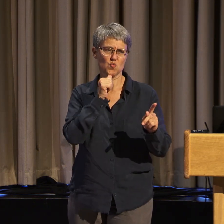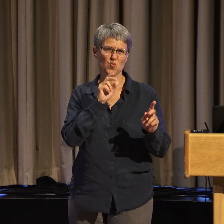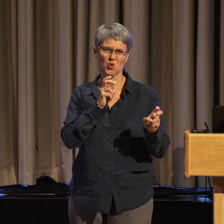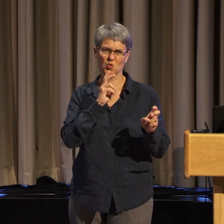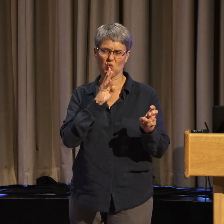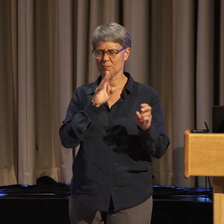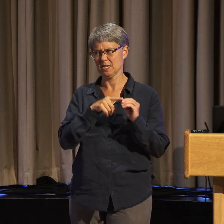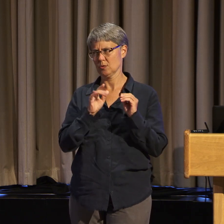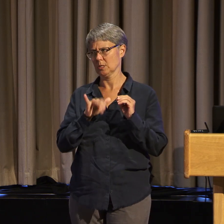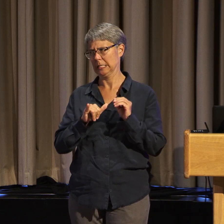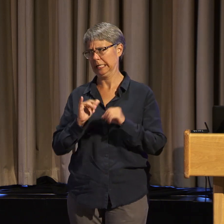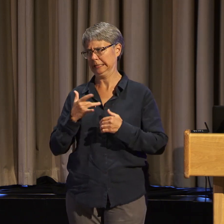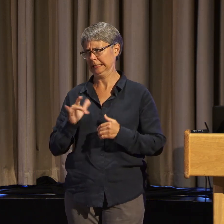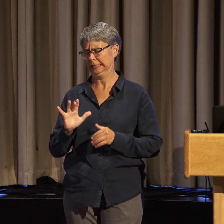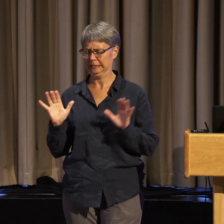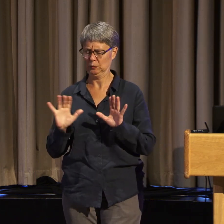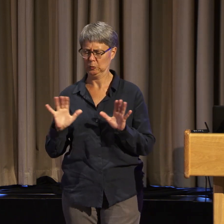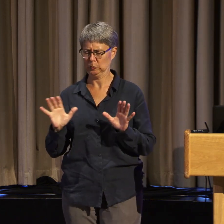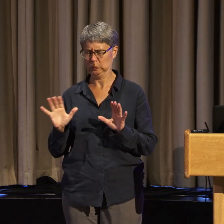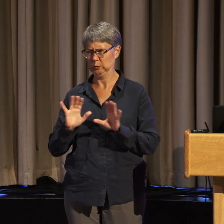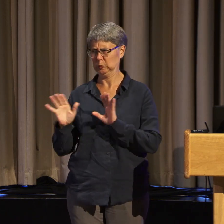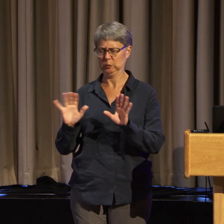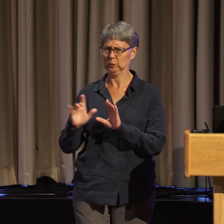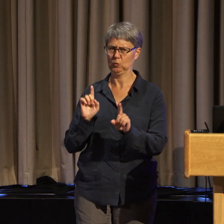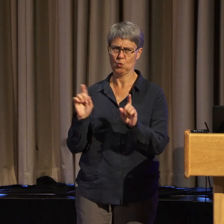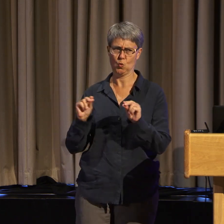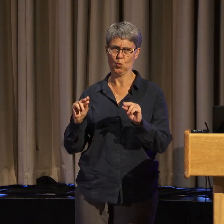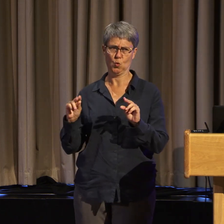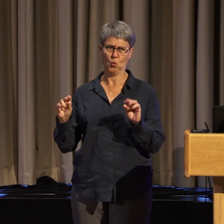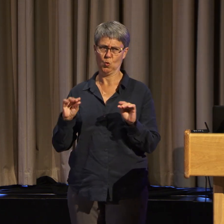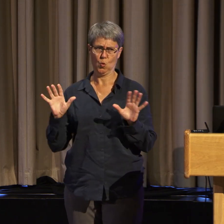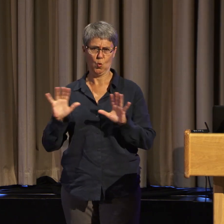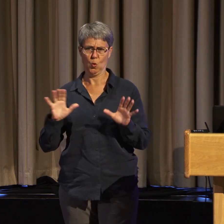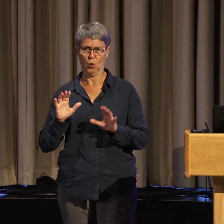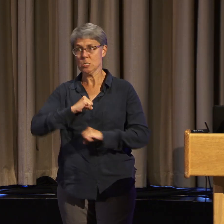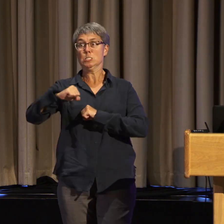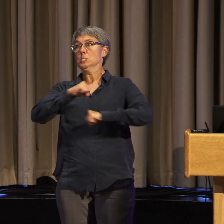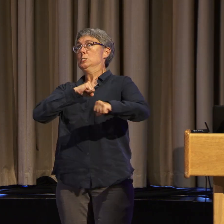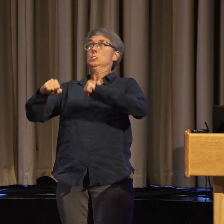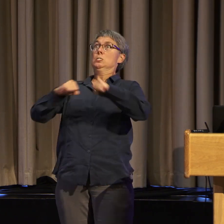It's sensitive. You know, people get defensive.